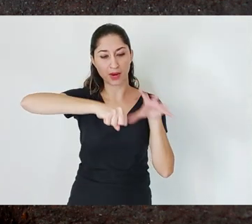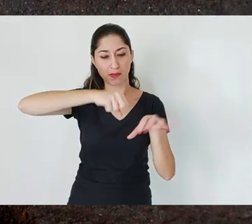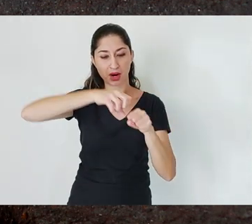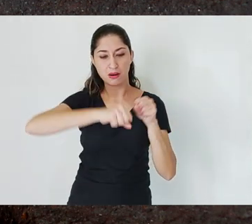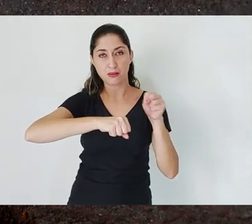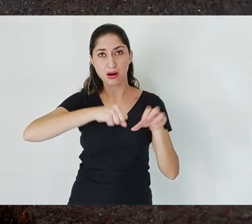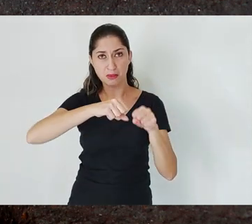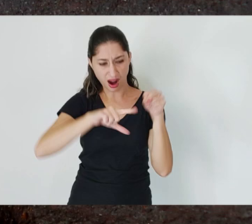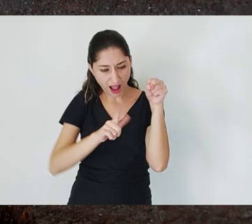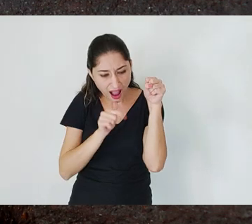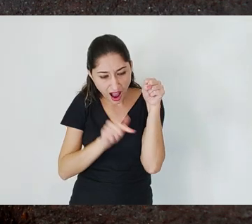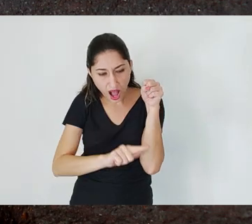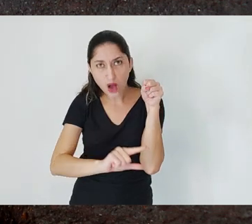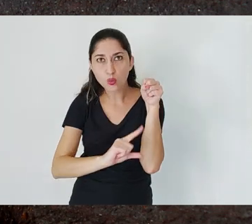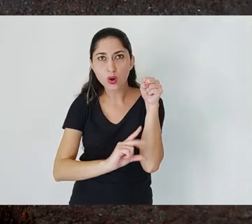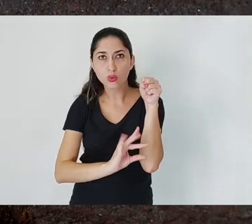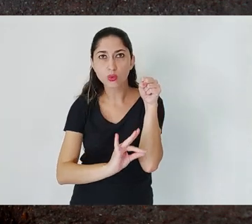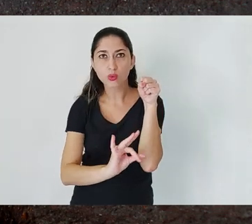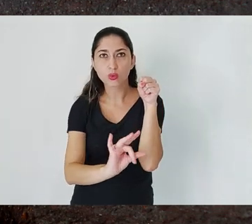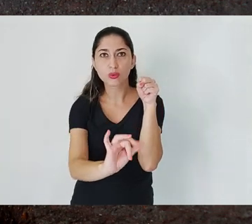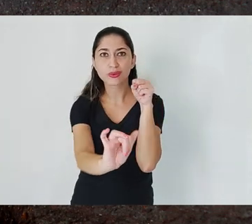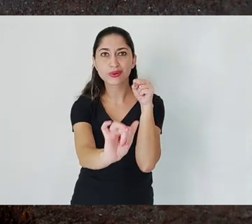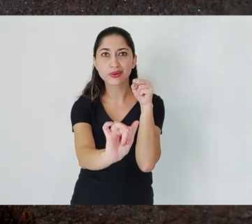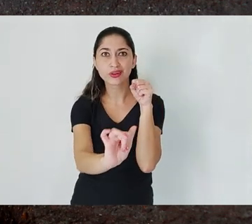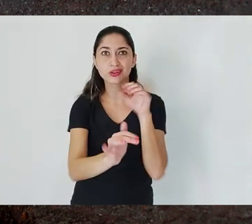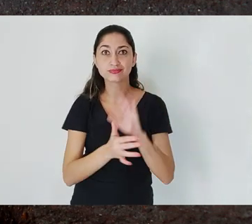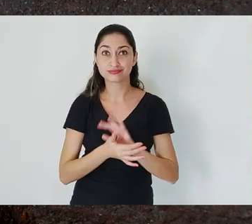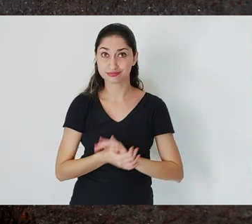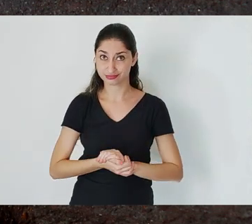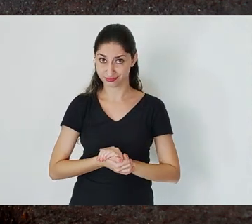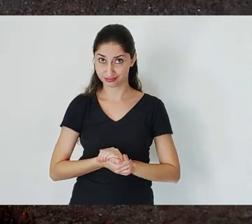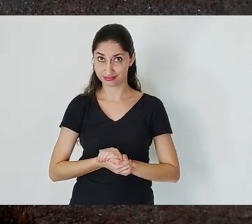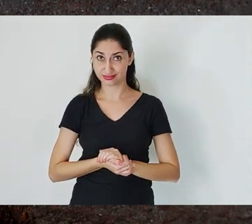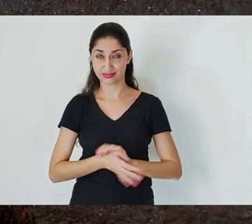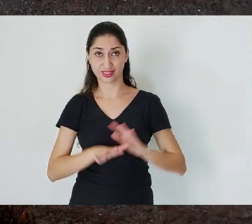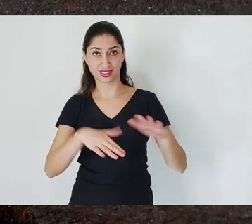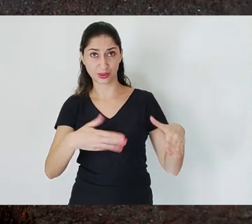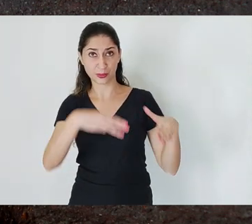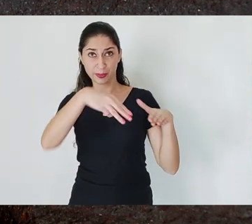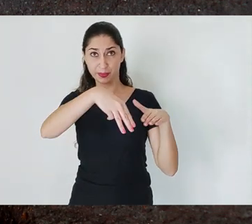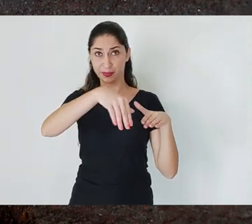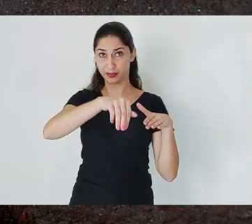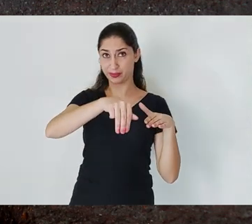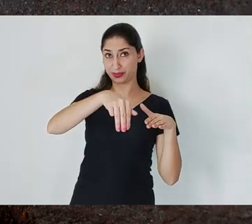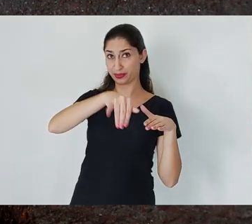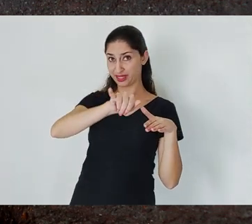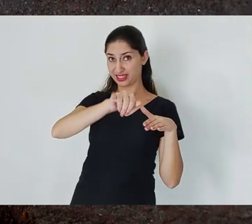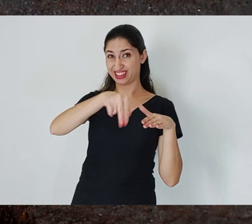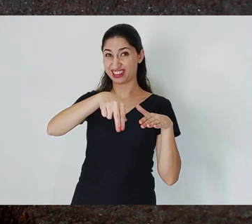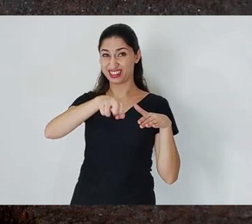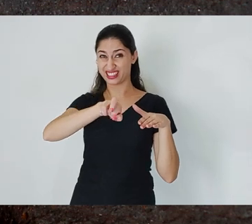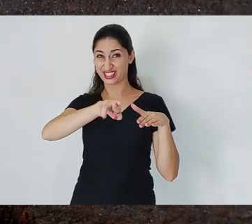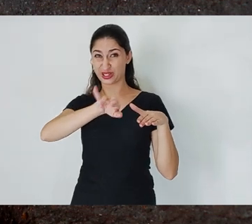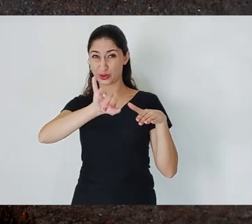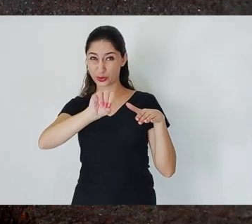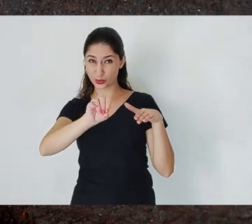capacity will be lost. When the hardpan is on top of the iron ore, despite being very hard